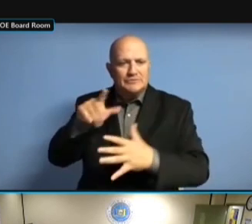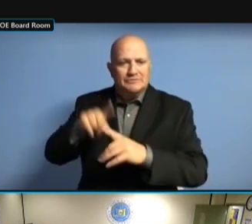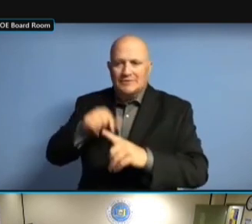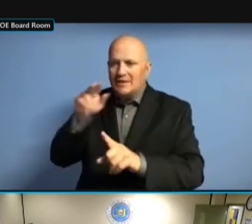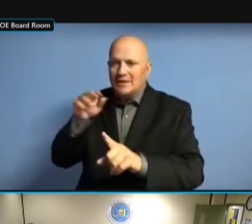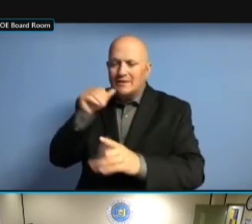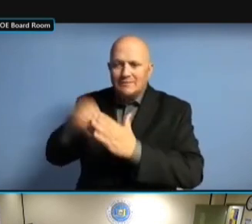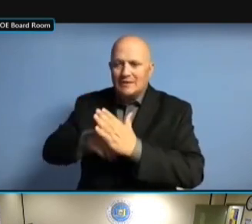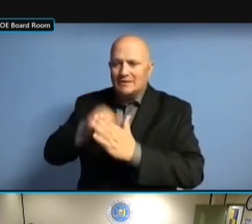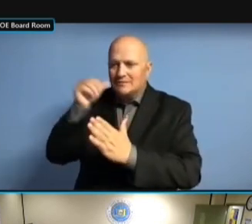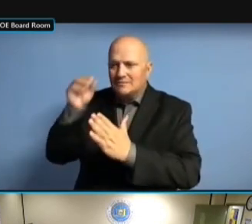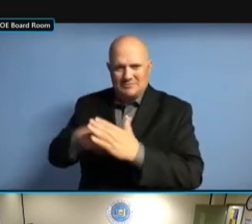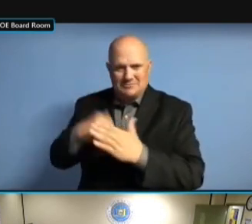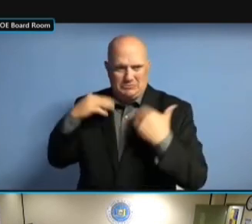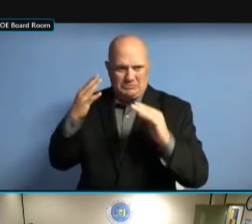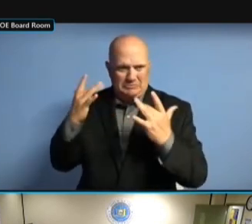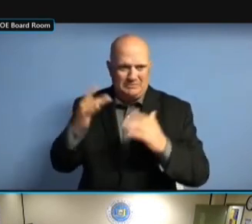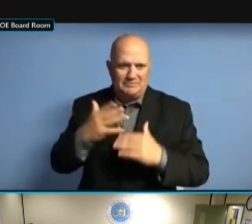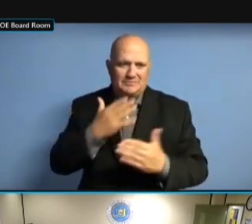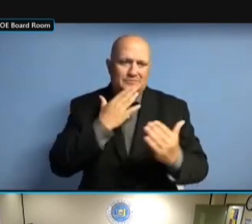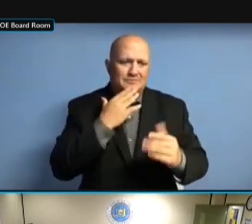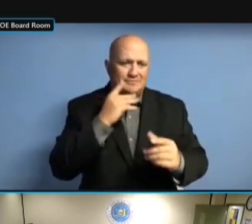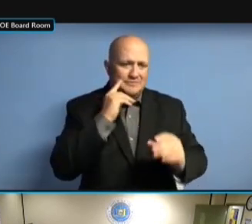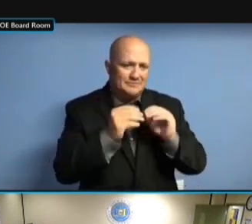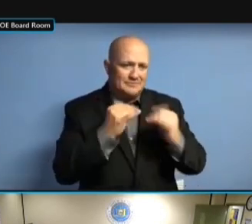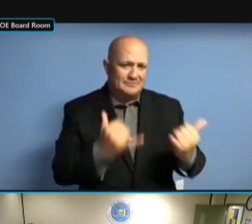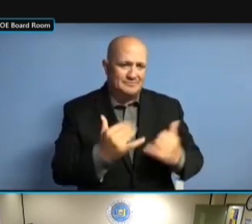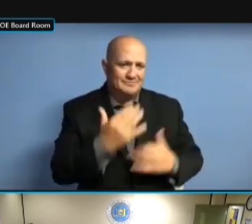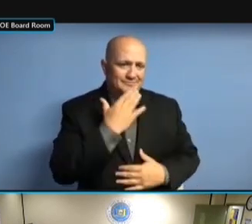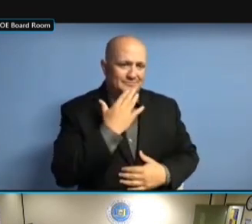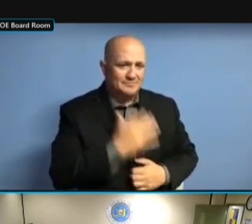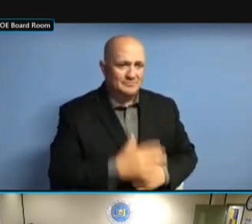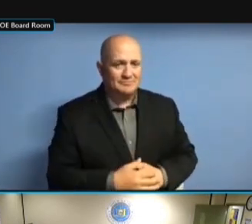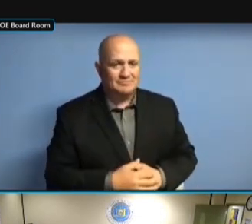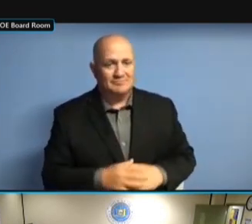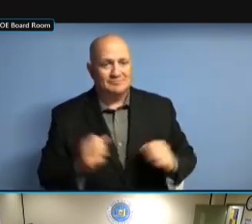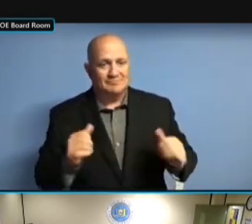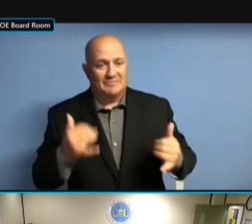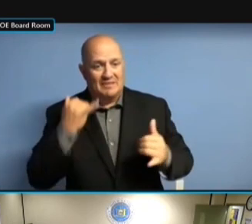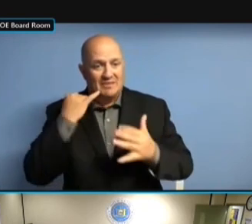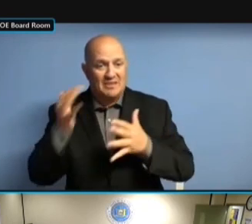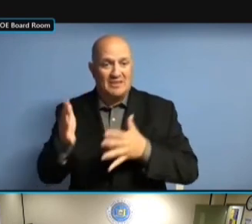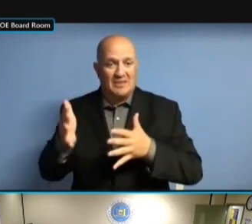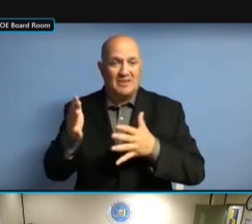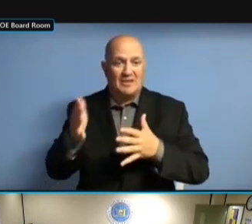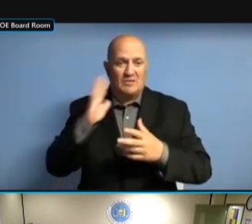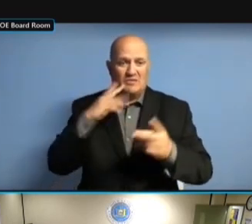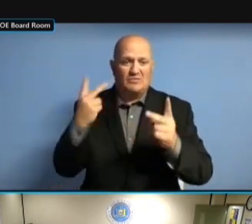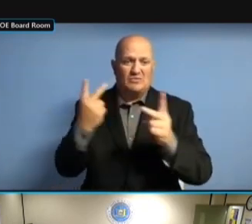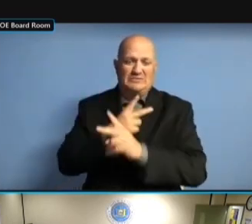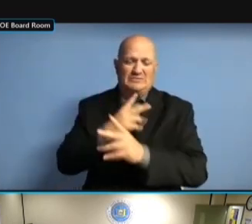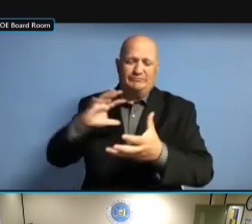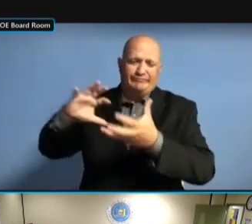WEREN'T MADE, THAT'S SHAMEFUL. >> THIS IS LIKE THE SQUEEGEE THIS IS LIKE THE SQUEEGEE THIS IS LIKE THE SQUEEGEE ISSUE, THIS IS LIKE THE SQUEEGEE ISSUE, IF THIS IS LIKE THE SQUEEGEE ISSUE, IF YOU THIS IS LIKE THE SQUEEGEE ISSUE, IF YOU DON'T THIS IS LIKE THE SQUEEGEE ISSUE, IF YOU DON'T TAKE THIS IS LIKE THE SQUEEGEE ISSUE, IF YOU DON'T TAKE CARE THIS IS LIKE THE SQUEEGEE ISSUE, IF YOU DON'T TAKE CARE OF ISSUE, IF YOU DON'T TAKE CARE OF ISSUE, IF YOU DON'T TAKE CARE OF IT, ISSUE, IF YOU DON'T TAKE CARE OF IT, OTHER ISSUE, IF YOU DON'T TAKE CARE OF IT, OTHER THINGS ISSUE, IF YOU DON'T TAKE CARE OF IT, OTHER THINGS HAPPEN. IT, OTHER THINGS HAPPEN. IT, OTHER THINGS HAPPEN. >> IT, OTHER THINGS HAPPEN. >> THIS IT, OTHER THINGS HAPPEN. >> THIS IS IT, OTHER THINGS HAPPEN. >> THIS IS REALLY IT, OTHER THINGS HAPPEN. >> THIS IS REALLY IMPORTANT IT, OTHER THINGS HAPPEN. >> THIS IS REALLY IMPORTANT TO THIS IS REALLY IMPORTANT TO THIS IS REALLY IMPORTANT TO ME THIS IS REALLY IMPORTANT TO ME BECAUSE THIS IS REALLY IMPORTANT TO ME BECAUSE FAILURE THIS IS REALLY IMPORTANT TO ME BECAUSE FAILURE TO THIS IS REALLY IMPORTANT TO ME BECAUSE FAILURE TO FILE